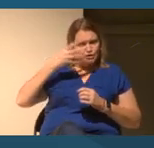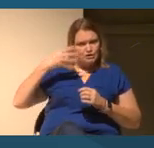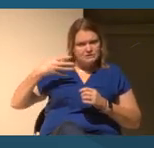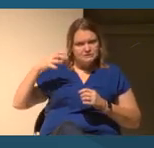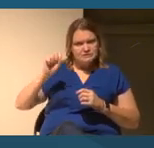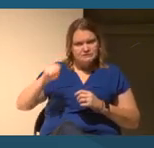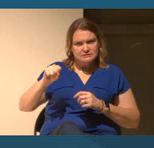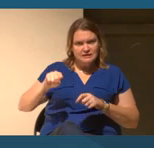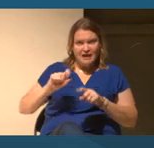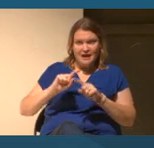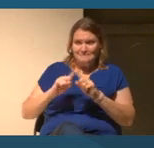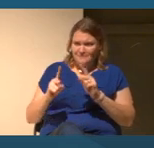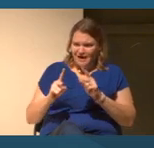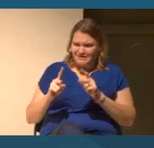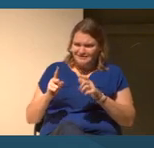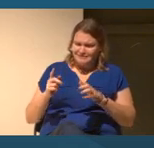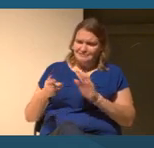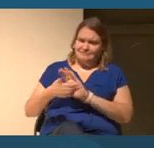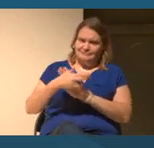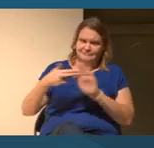been American for a long time.